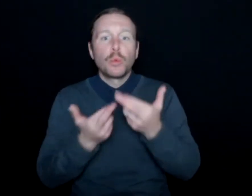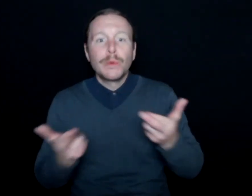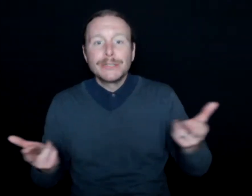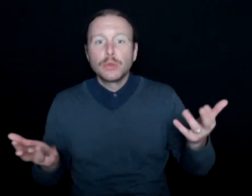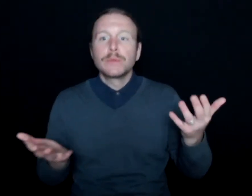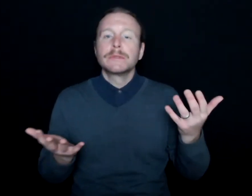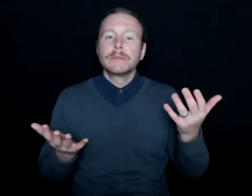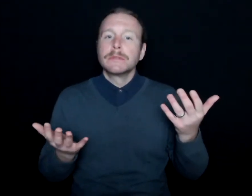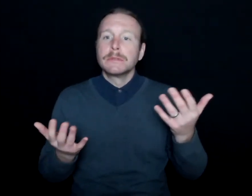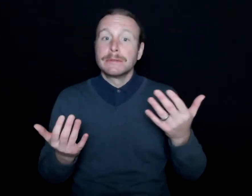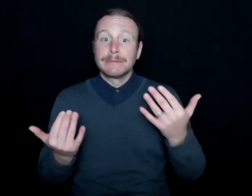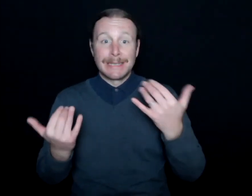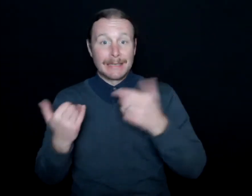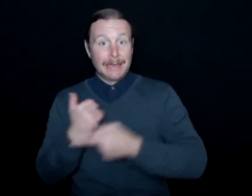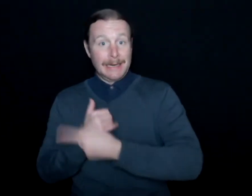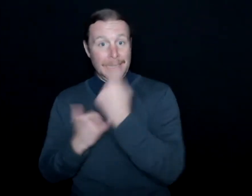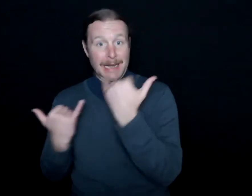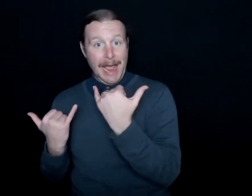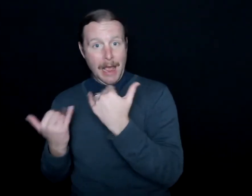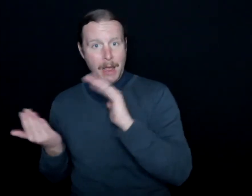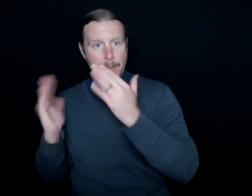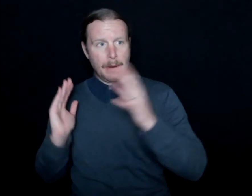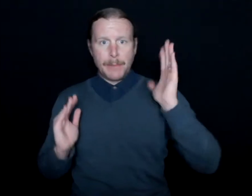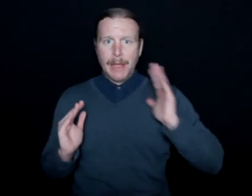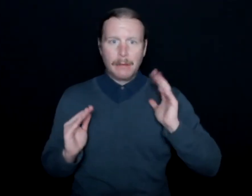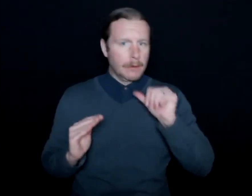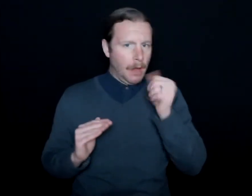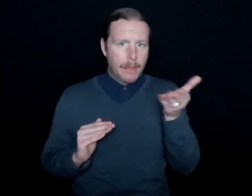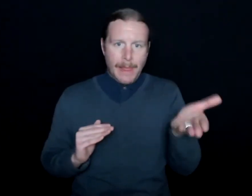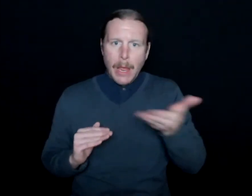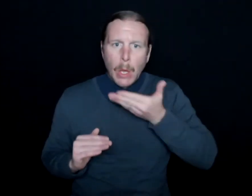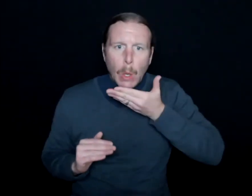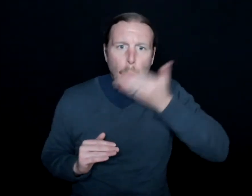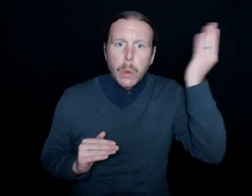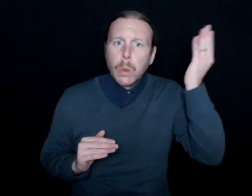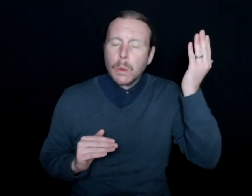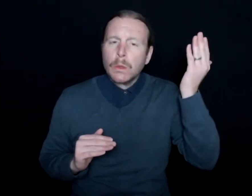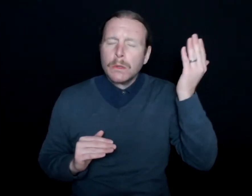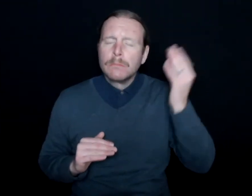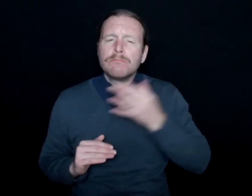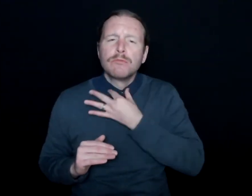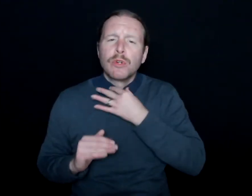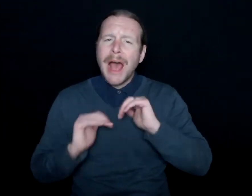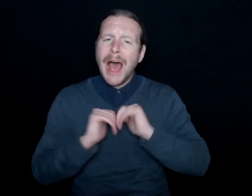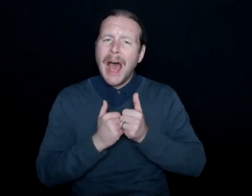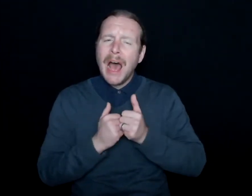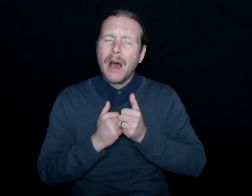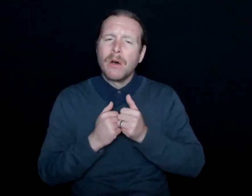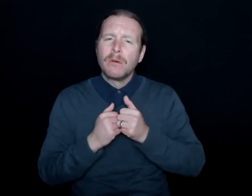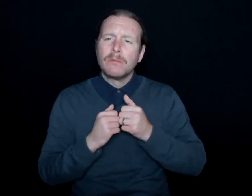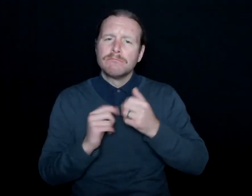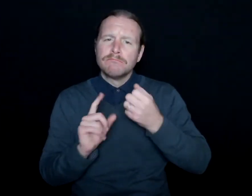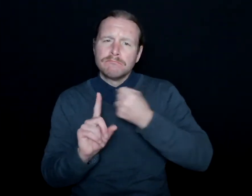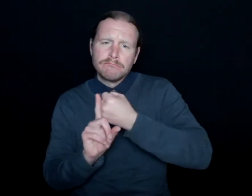that exist now weren't really there, or certainly weren't formalized. I'm curious if you could talk about what the experience was